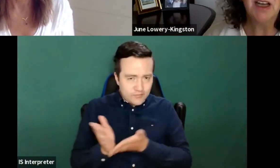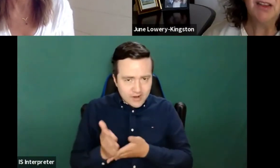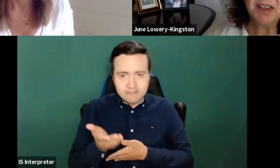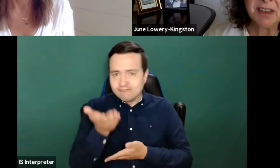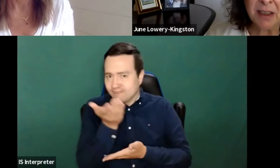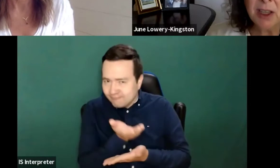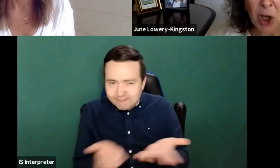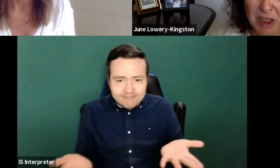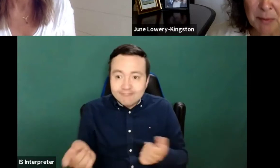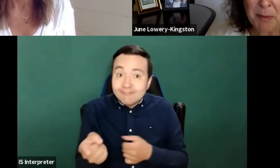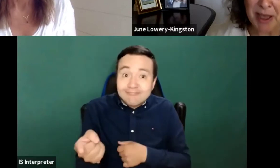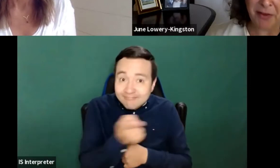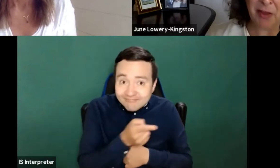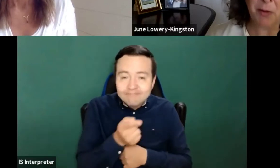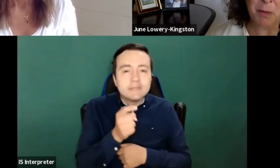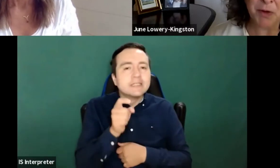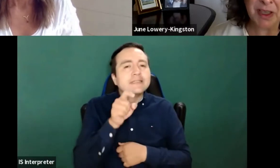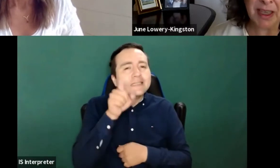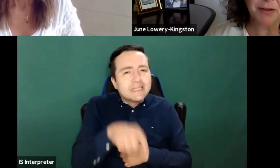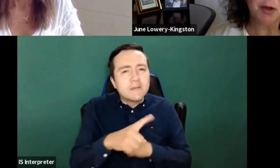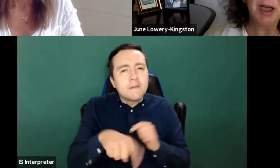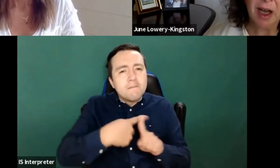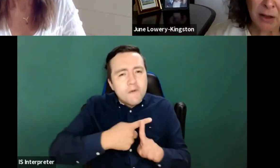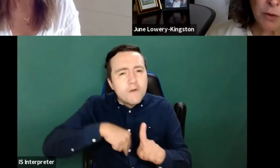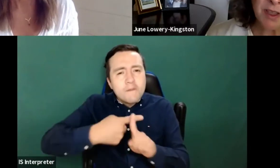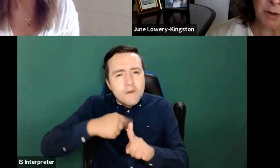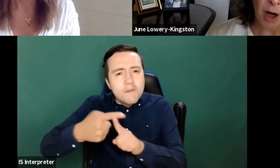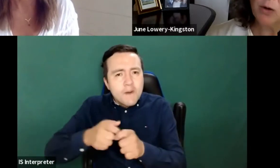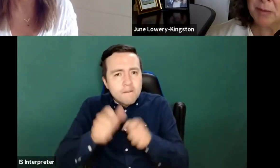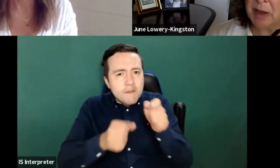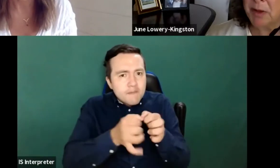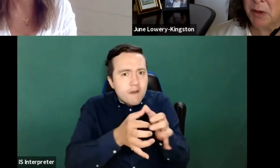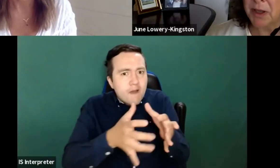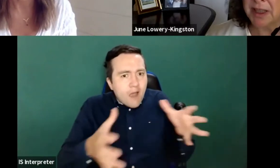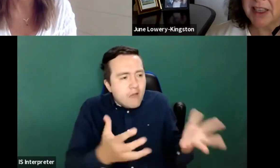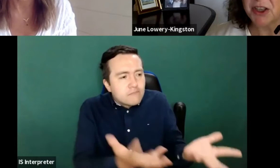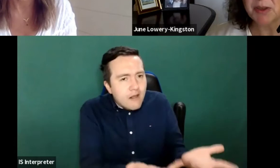There's still lots of people out there that we want to hear from, and also older people's organizations.